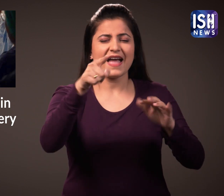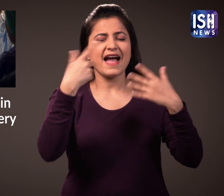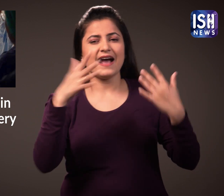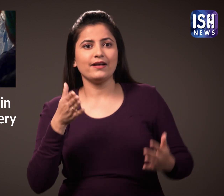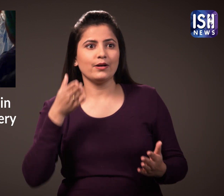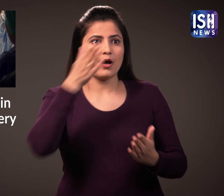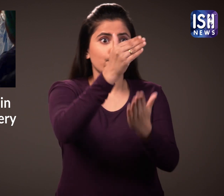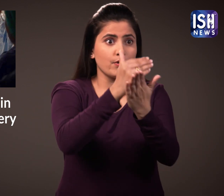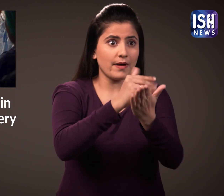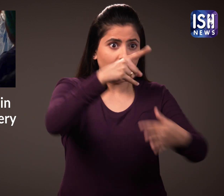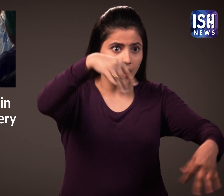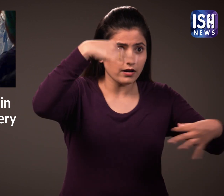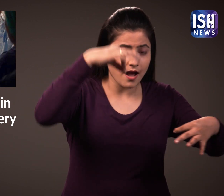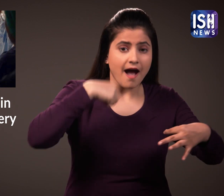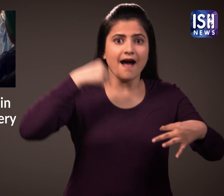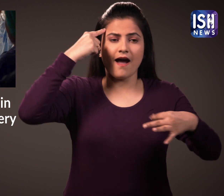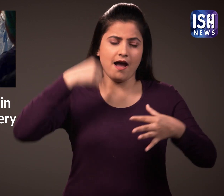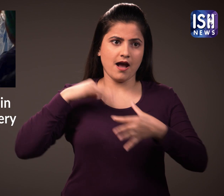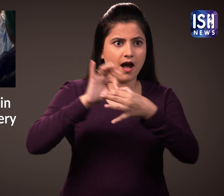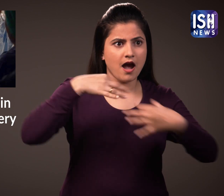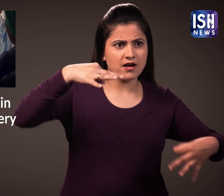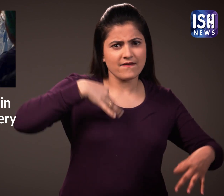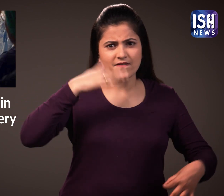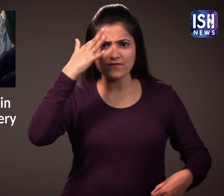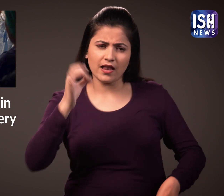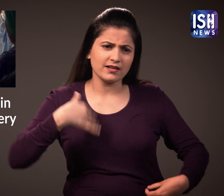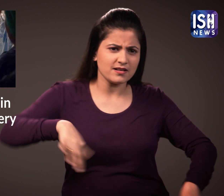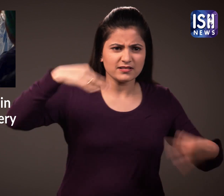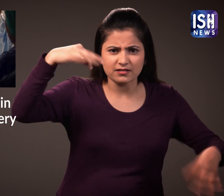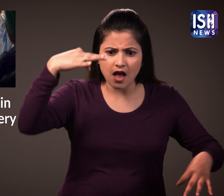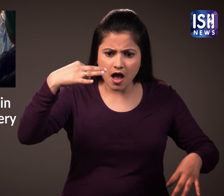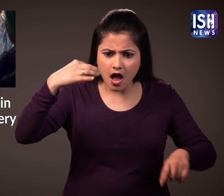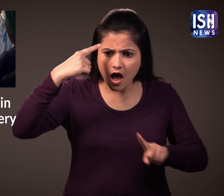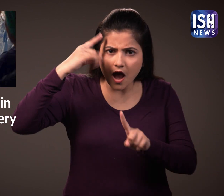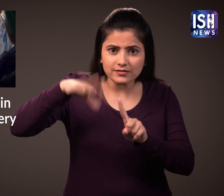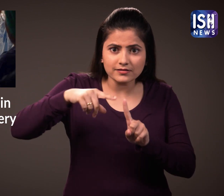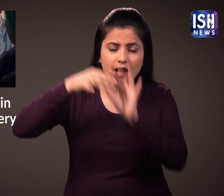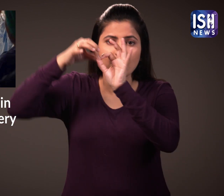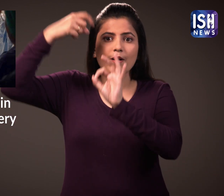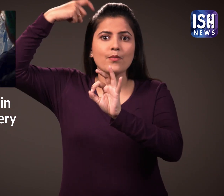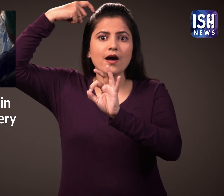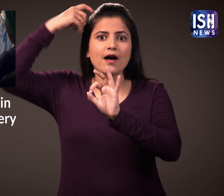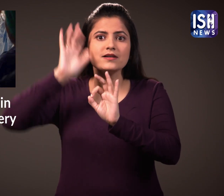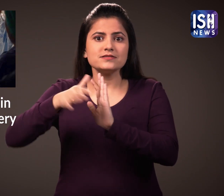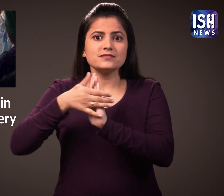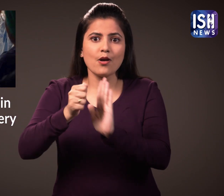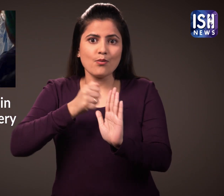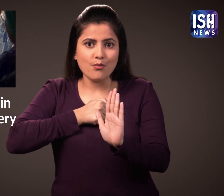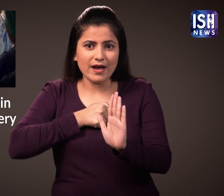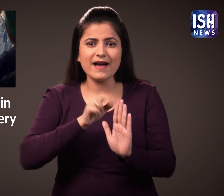When you participate in a dance competition and perform, where does the skill come from? This ability is stored in the brain.